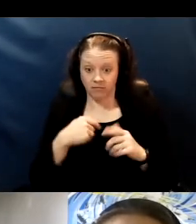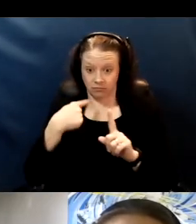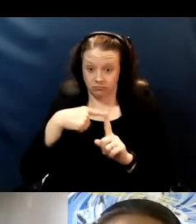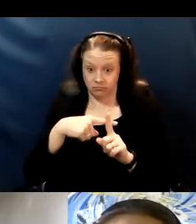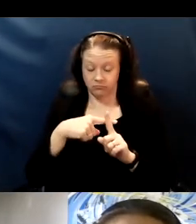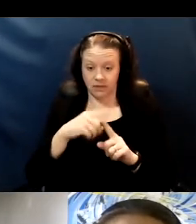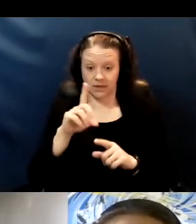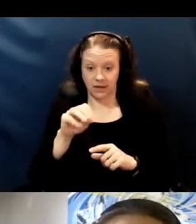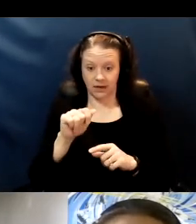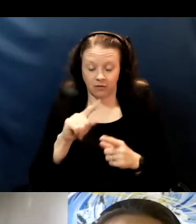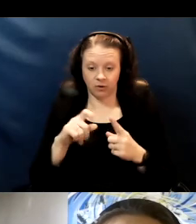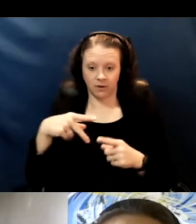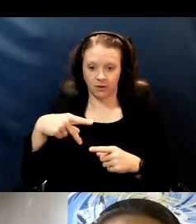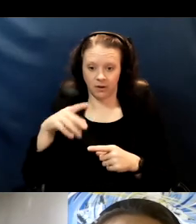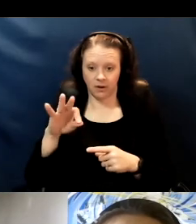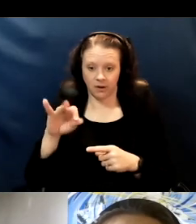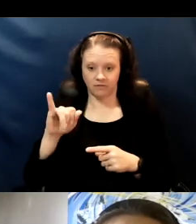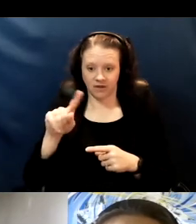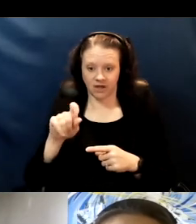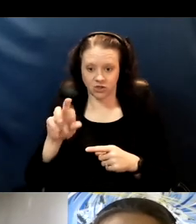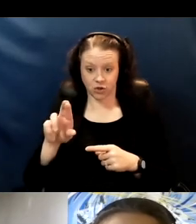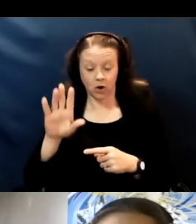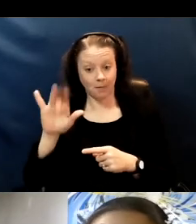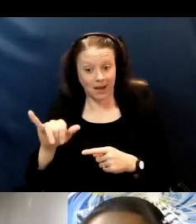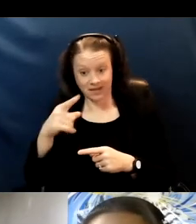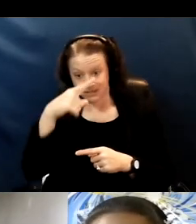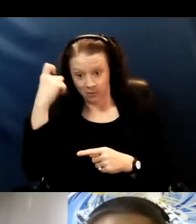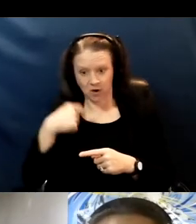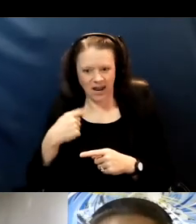and I think that by the summer the vaccine will be approved for kids over 12.